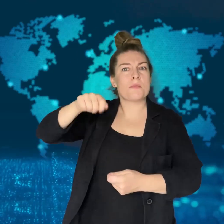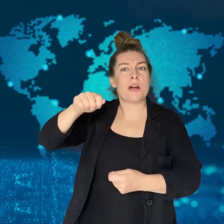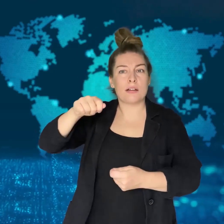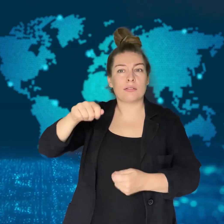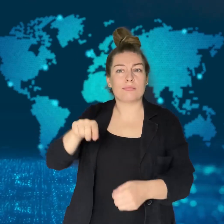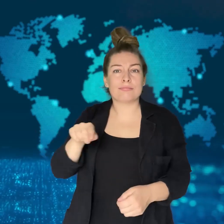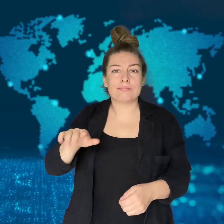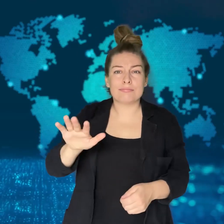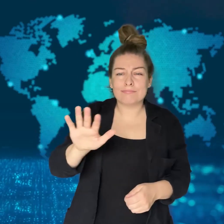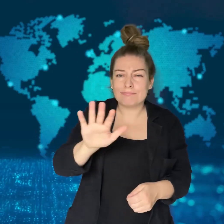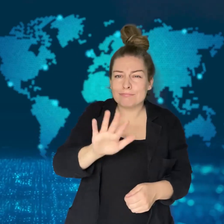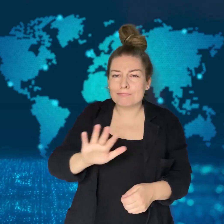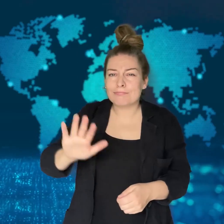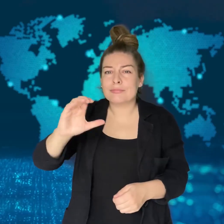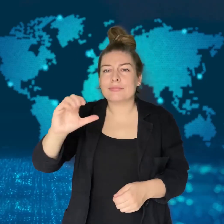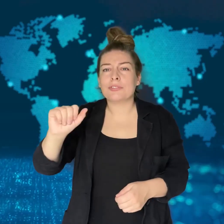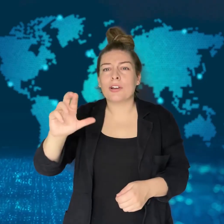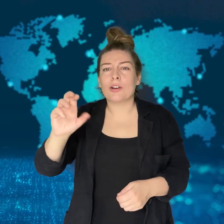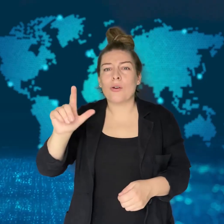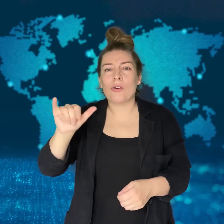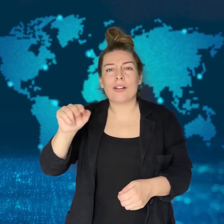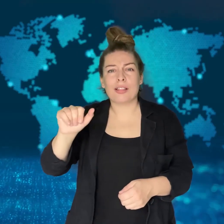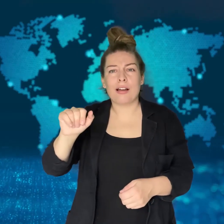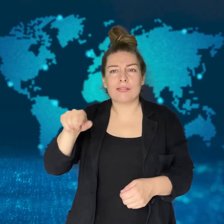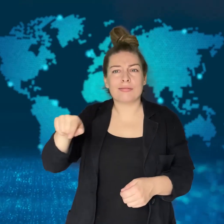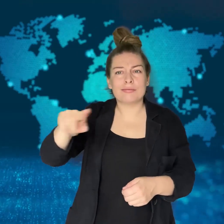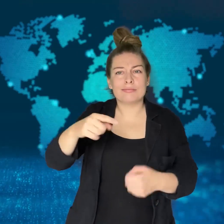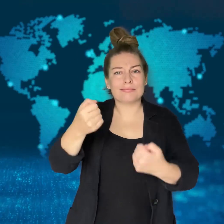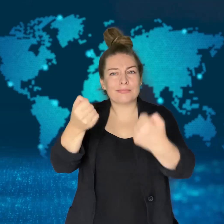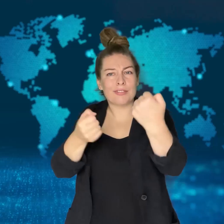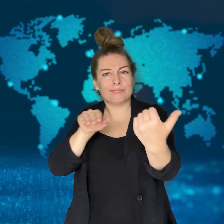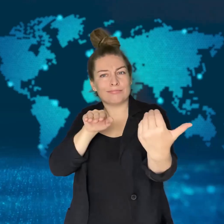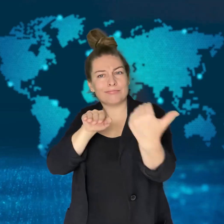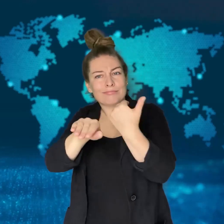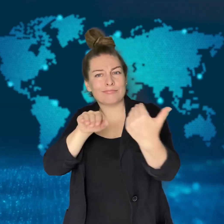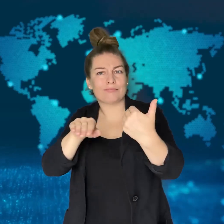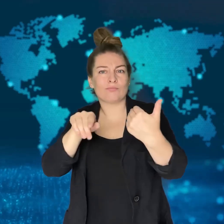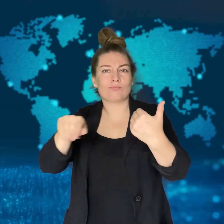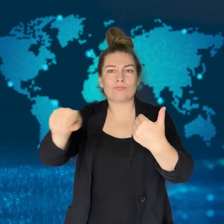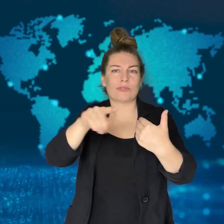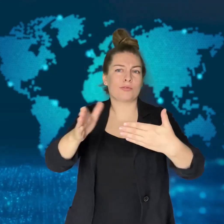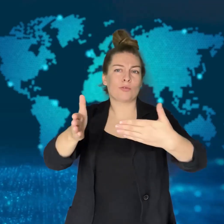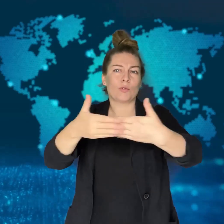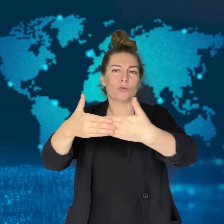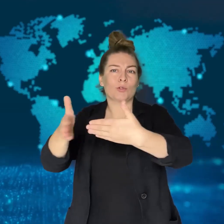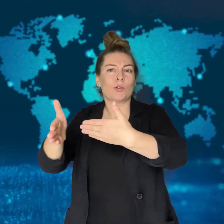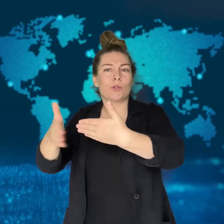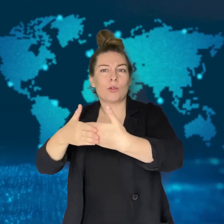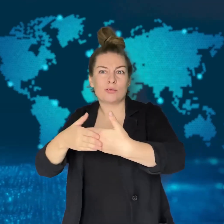All roads in the western end of North Carolina have been closed